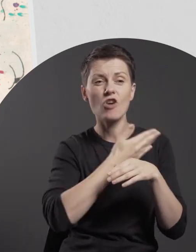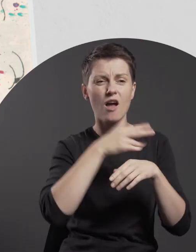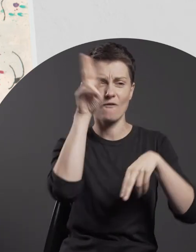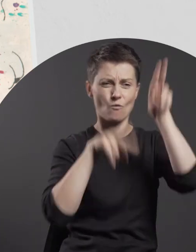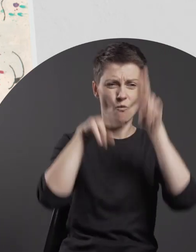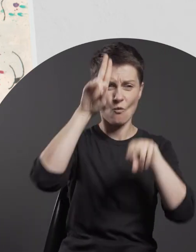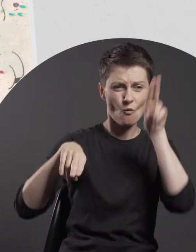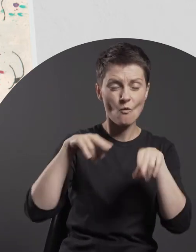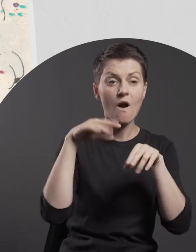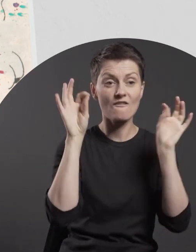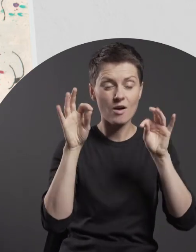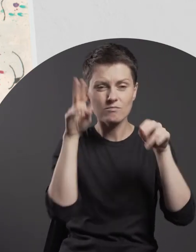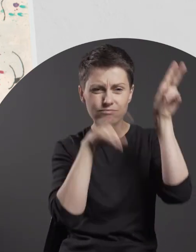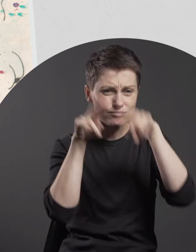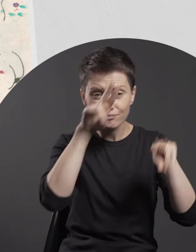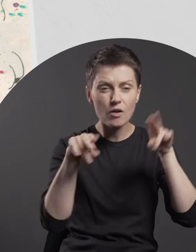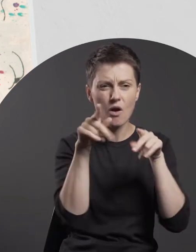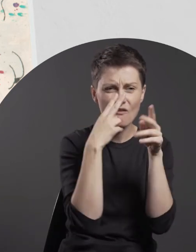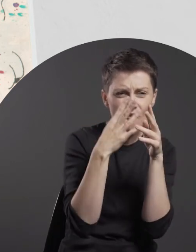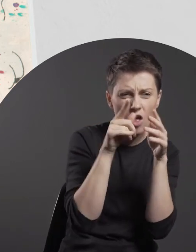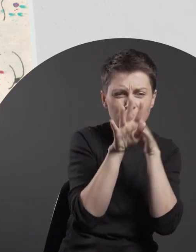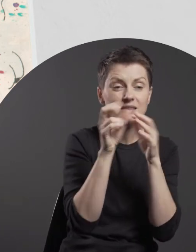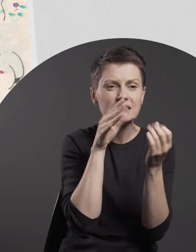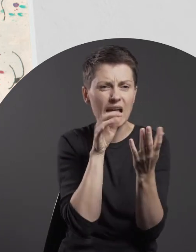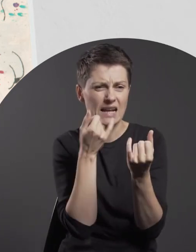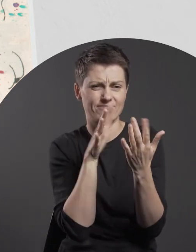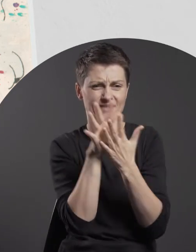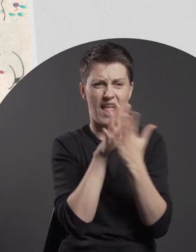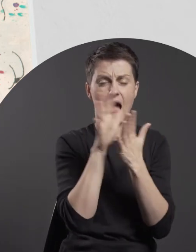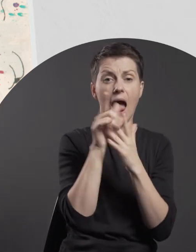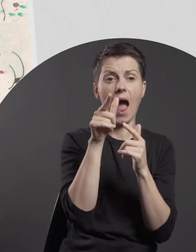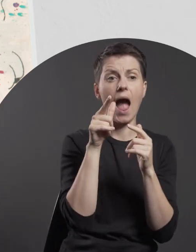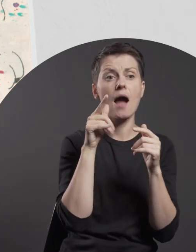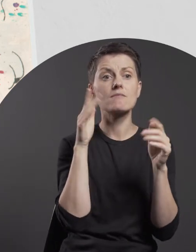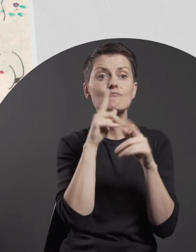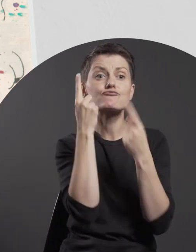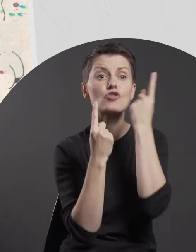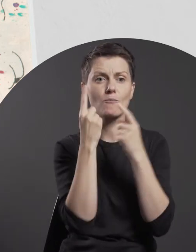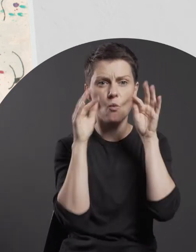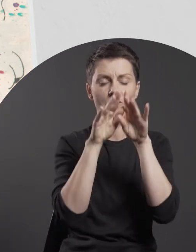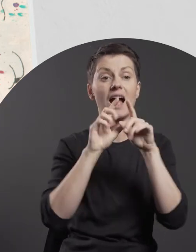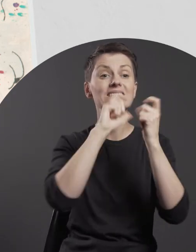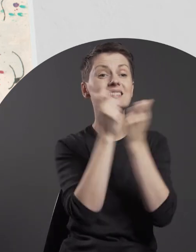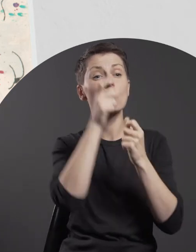look as if subjected to industrialization. The human figure also undergoes destruction